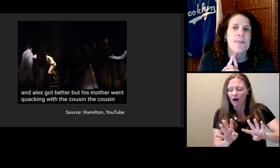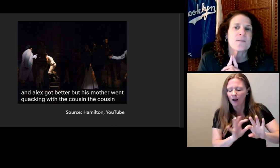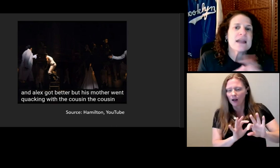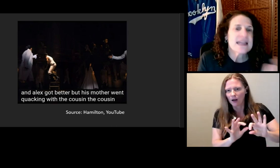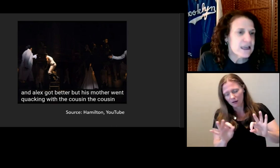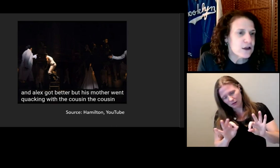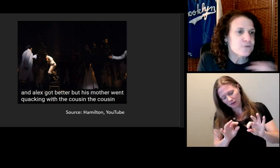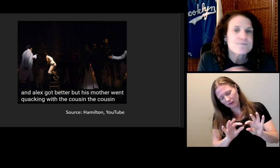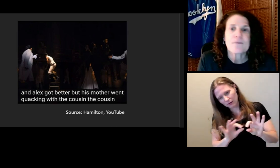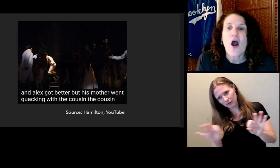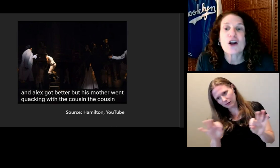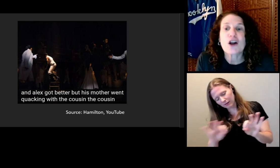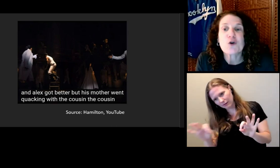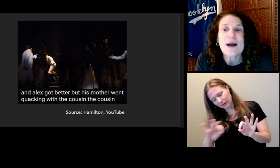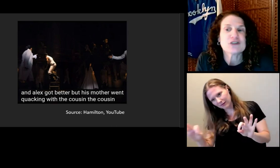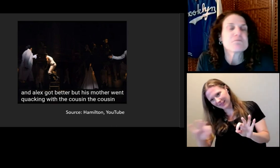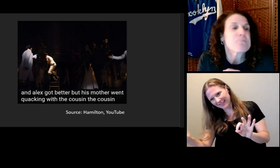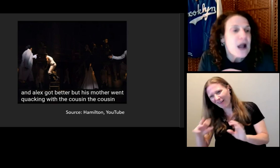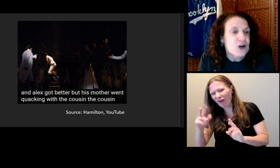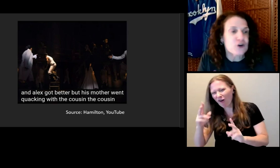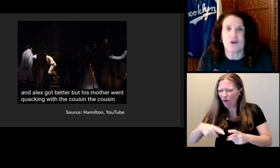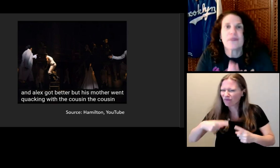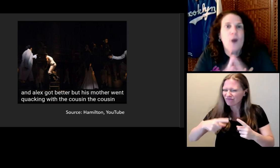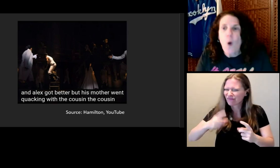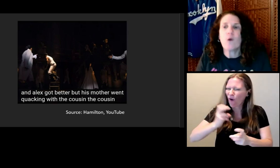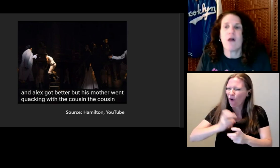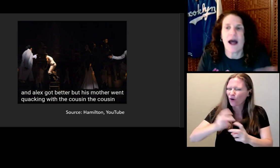Here autocraptions bungled the whole line.